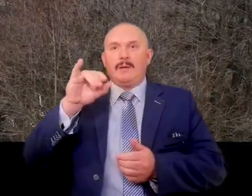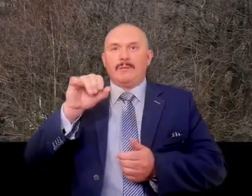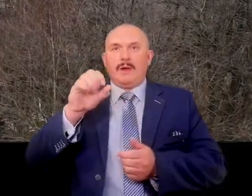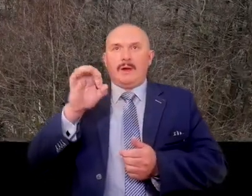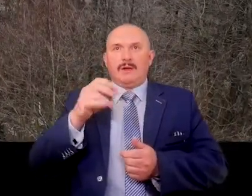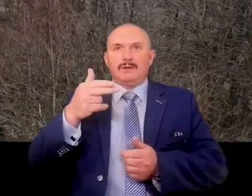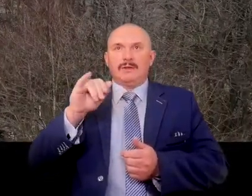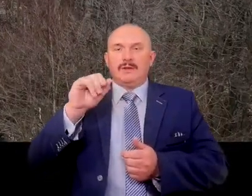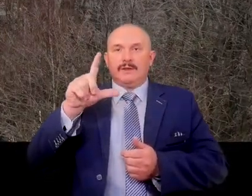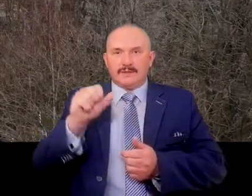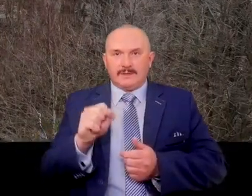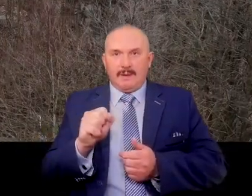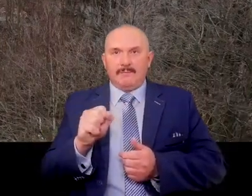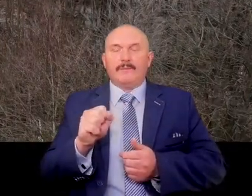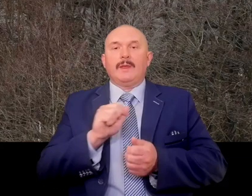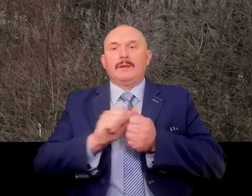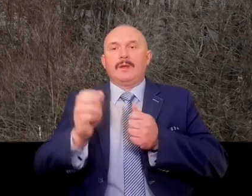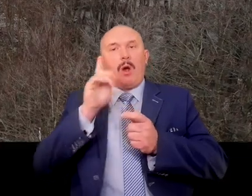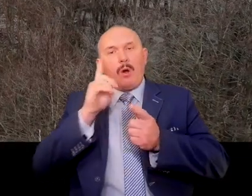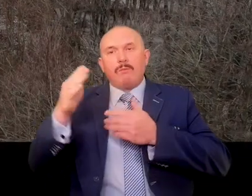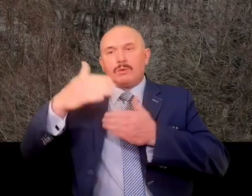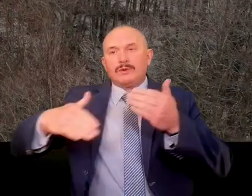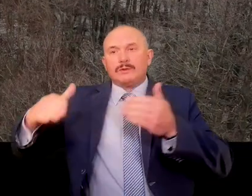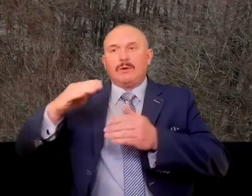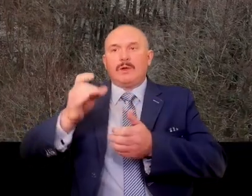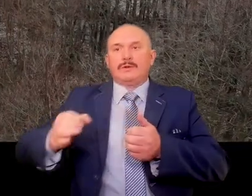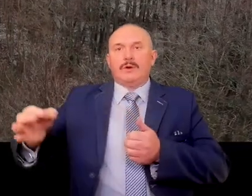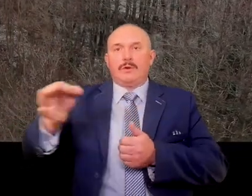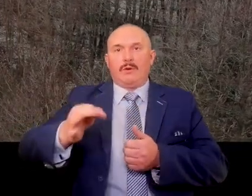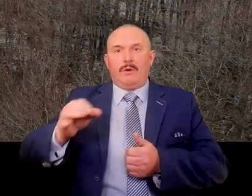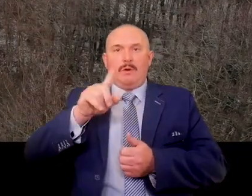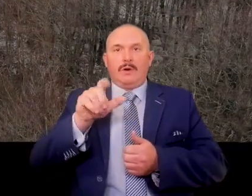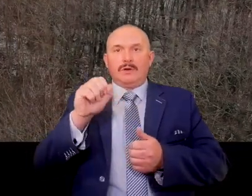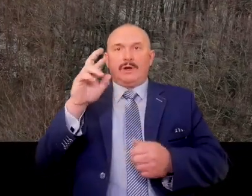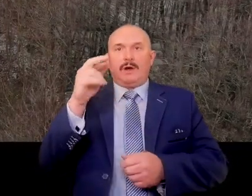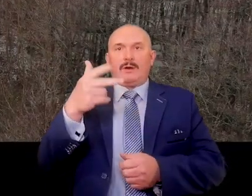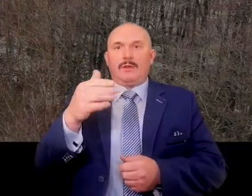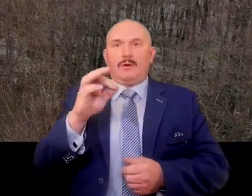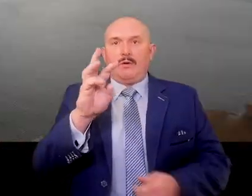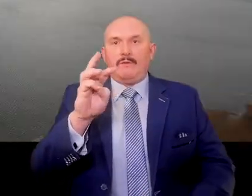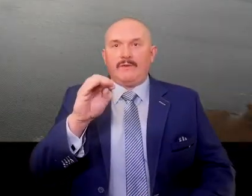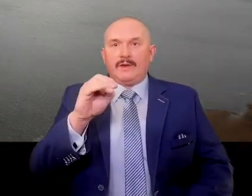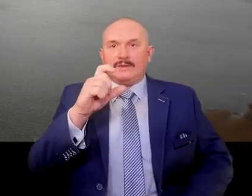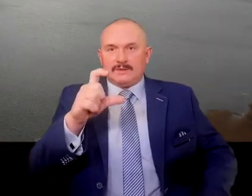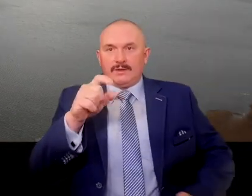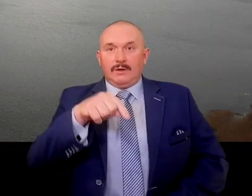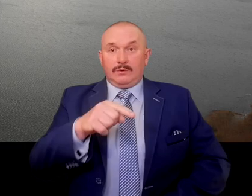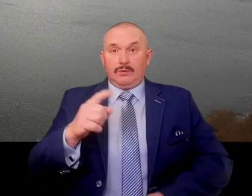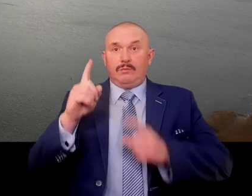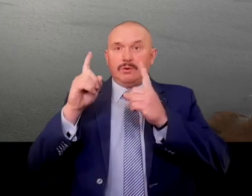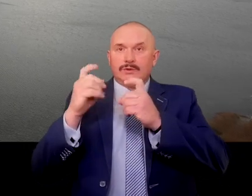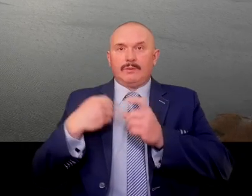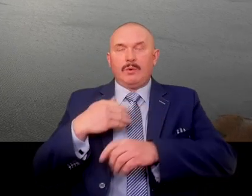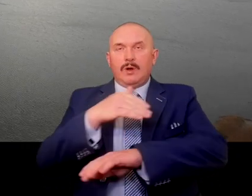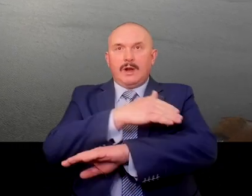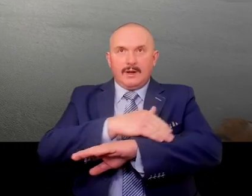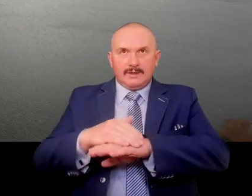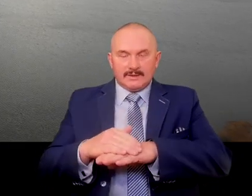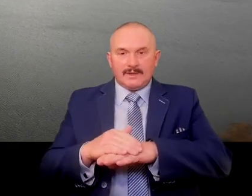At the level of Żarnowieckie Lake, because this is where the Polish border started in the interwar period.